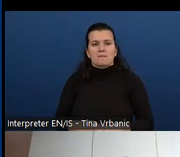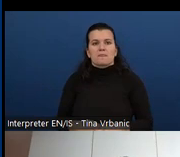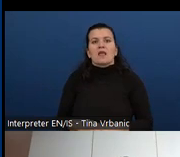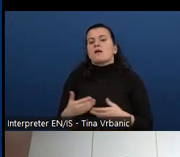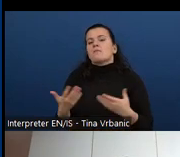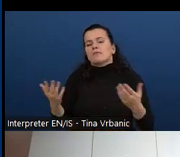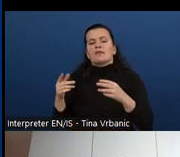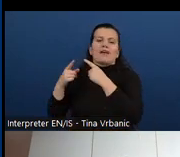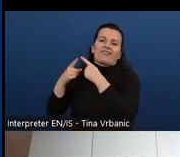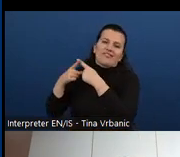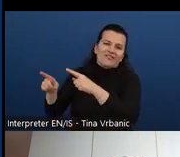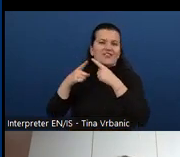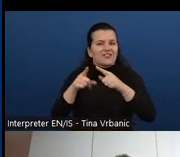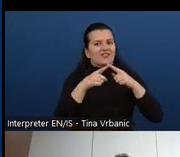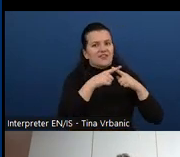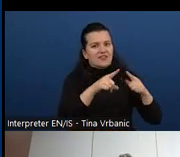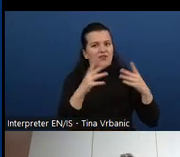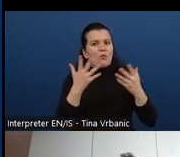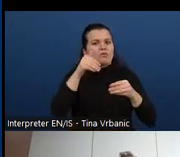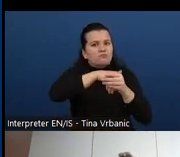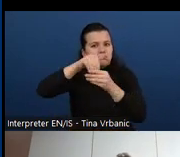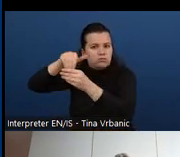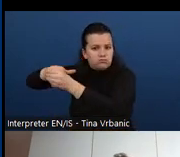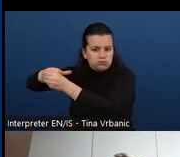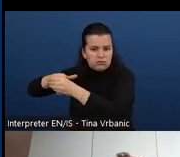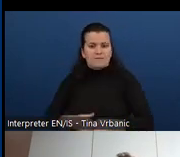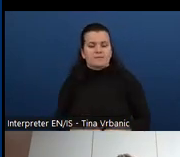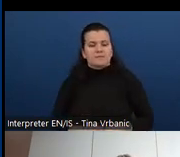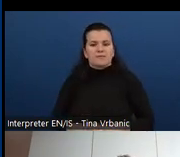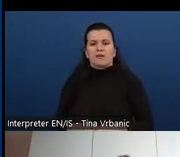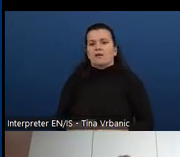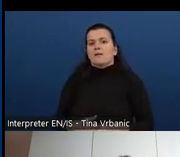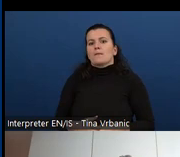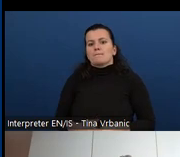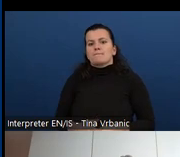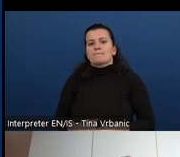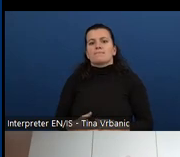The curricula as we have said before tries to speak more to the instructors or to the